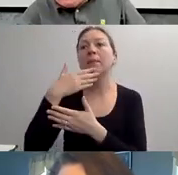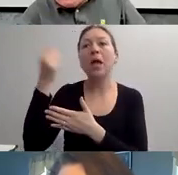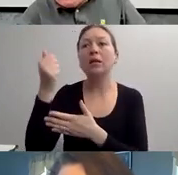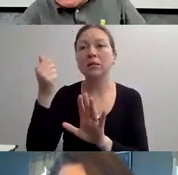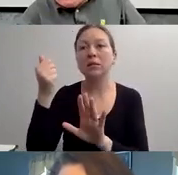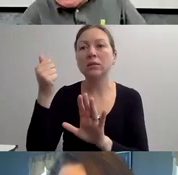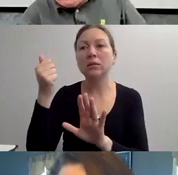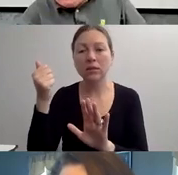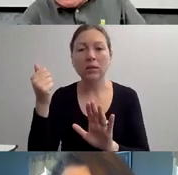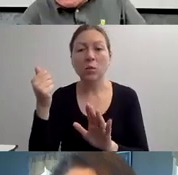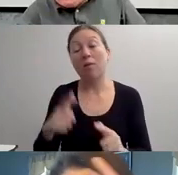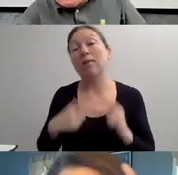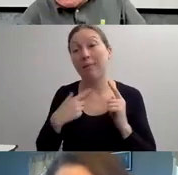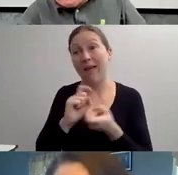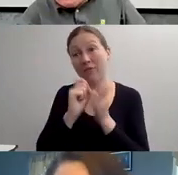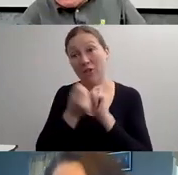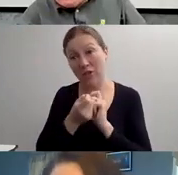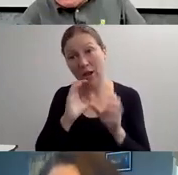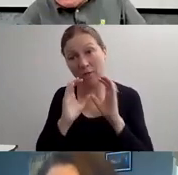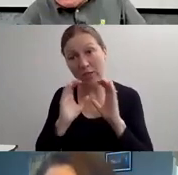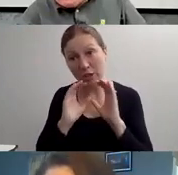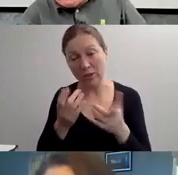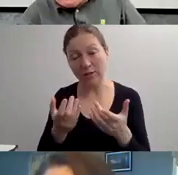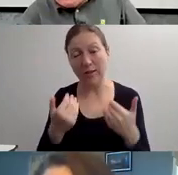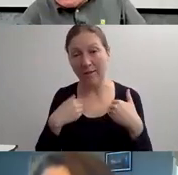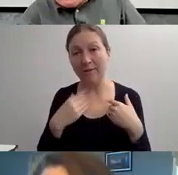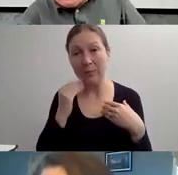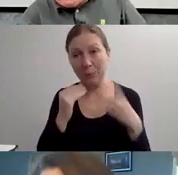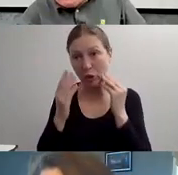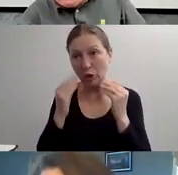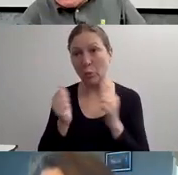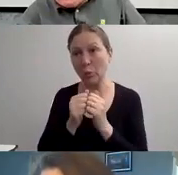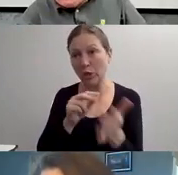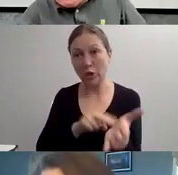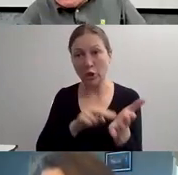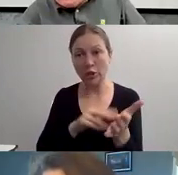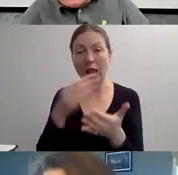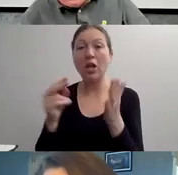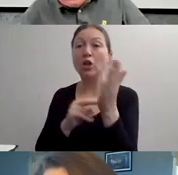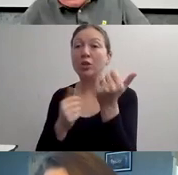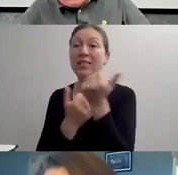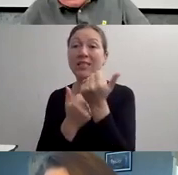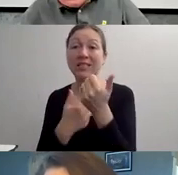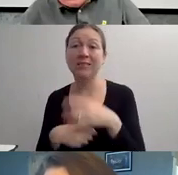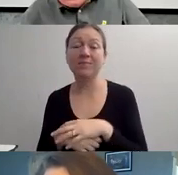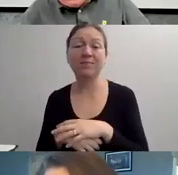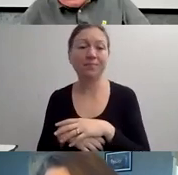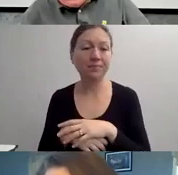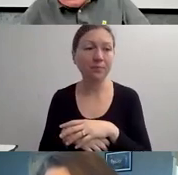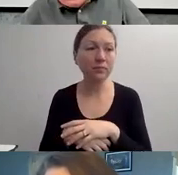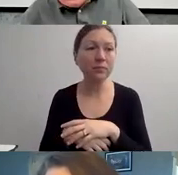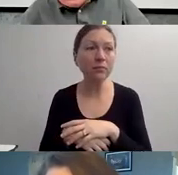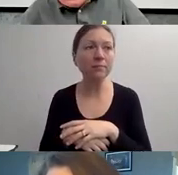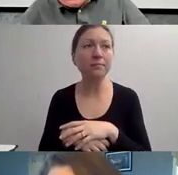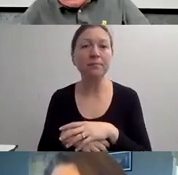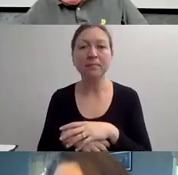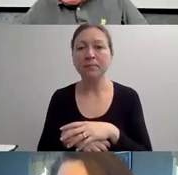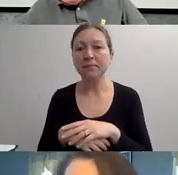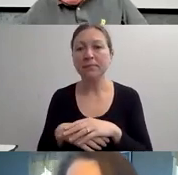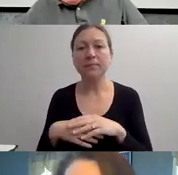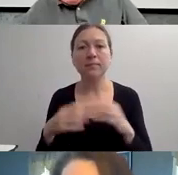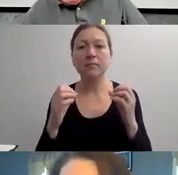AND LITERATURE, YOU COULD TAKE THE WHOLE POISE ON ROLE OF DISABILITY AND HOW IT PLAYS."